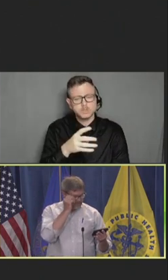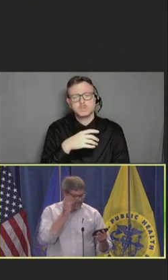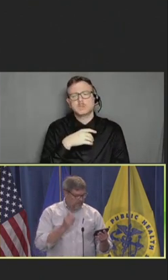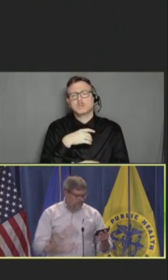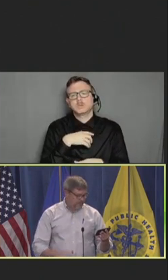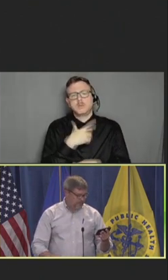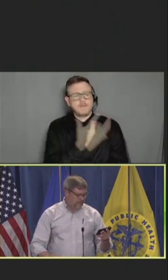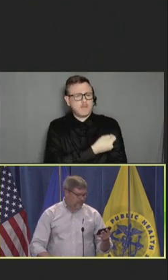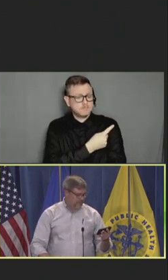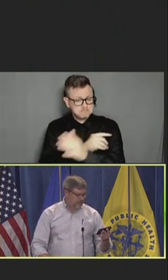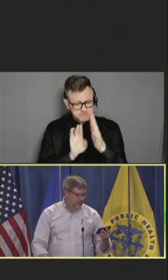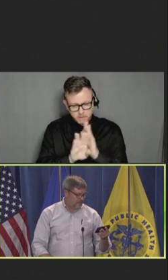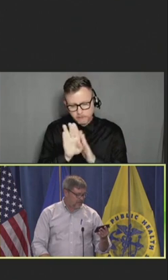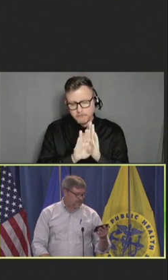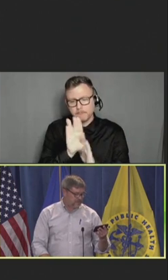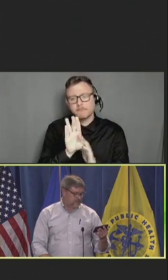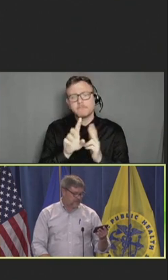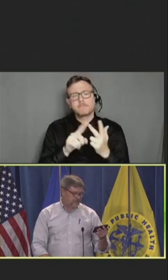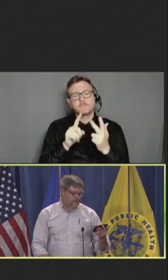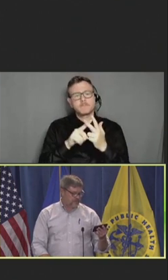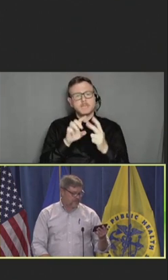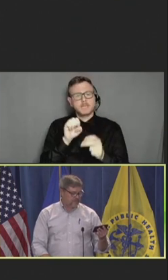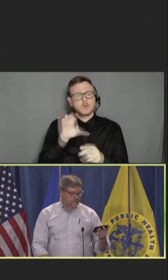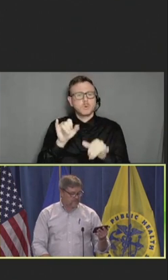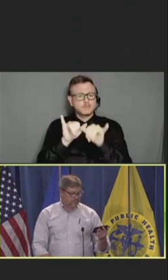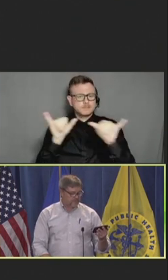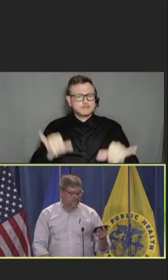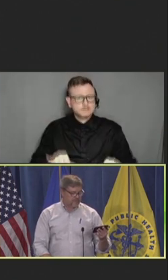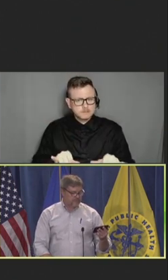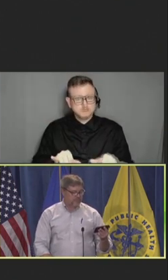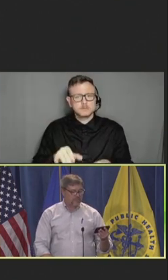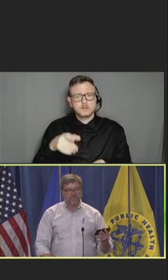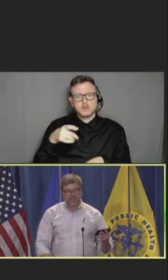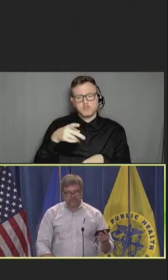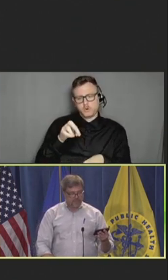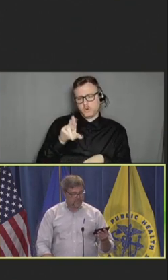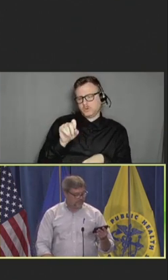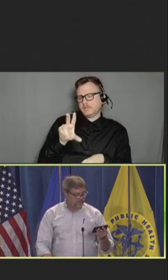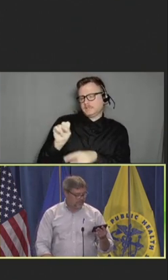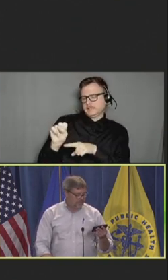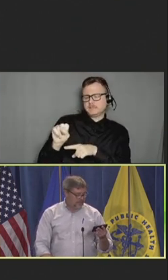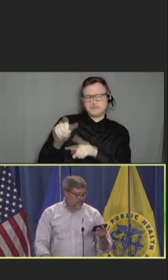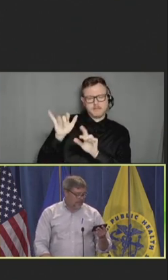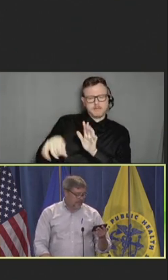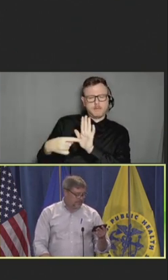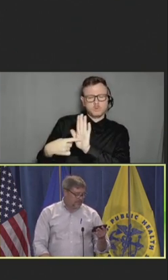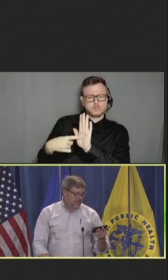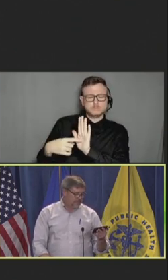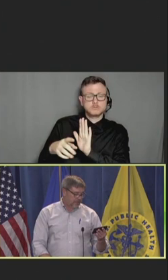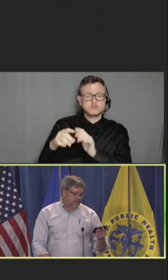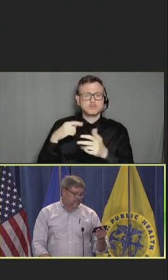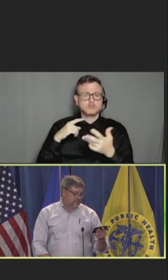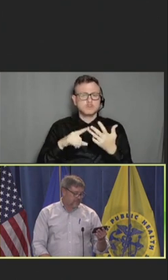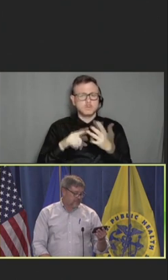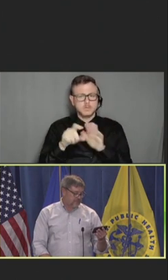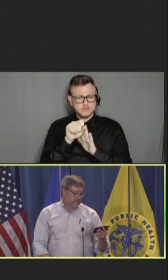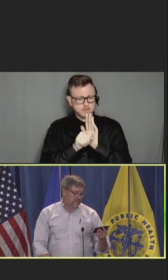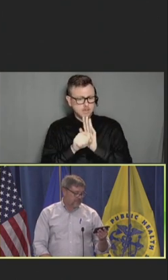development ecosystem, using pertussis as an example; state plans to reduce immunization